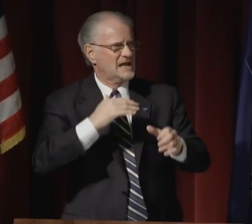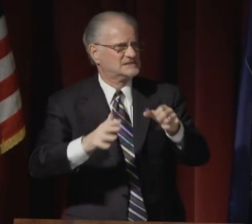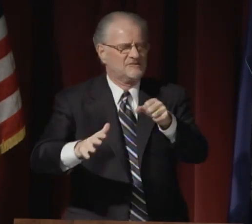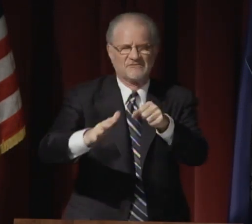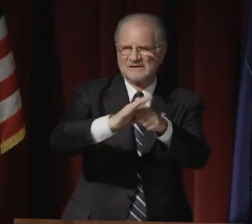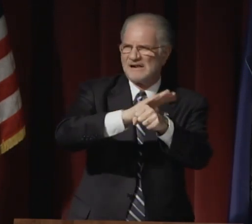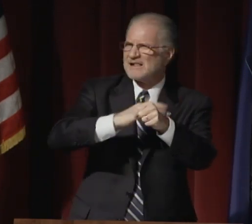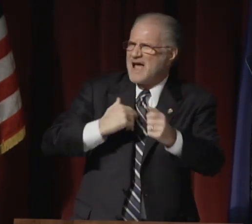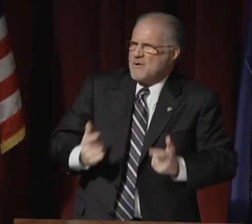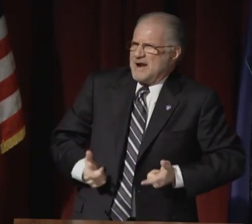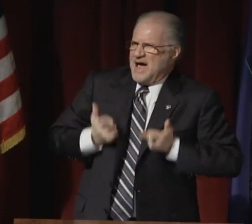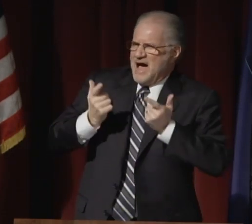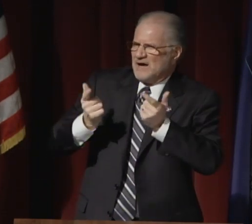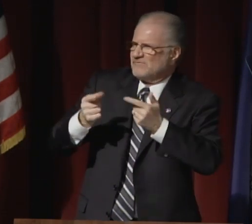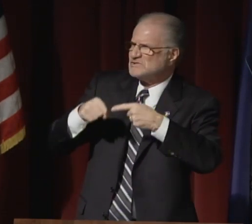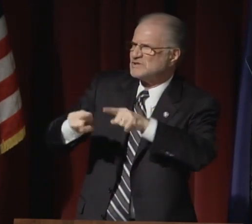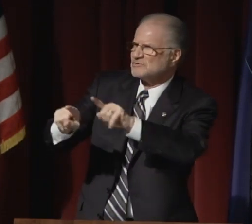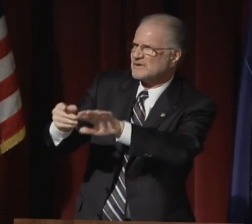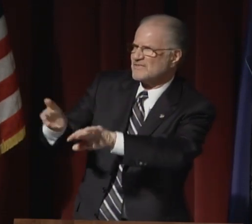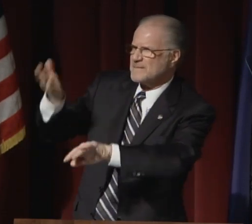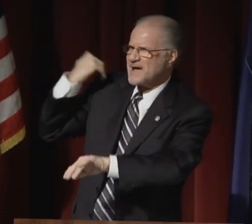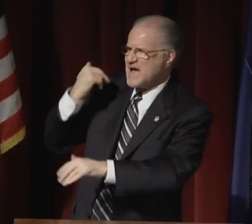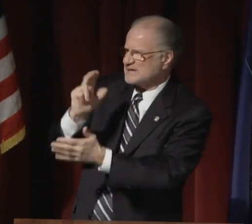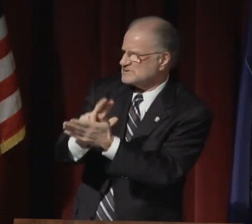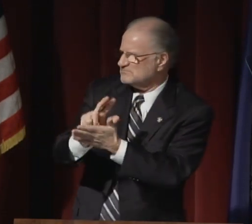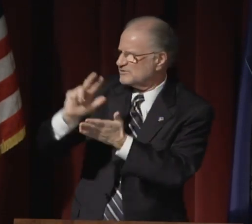We all know the news from Egypt which has filled our lives